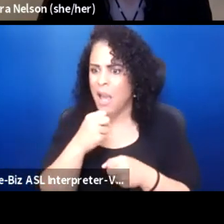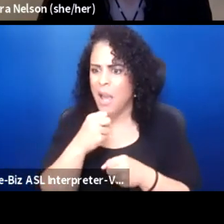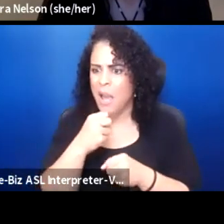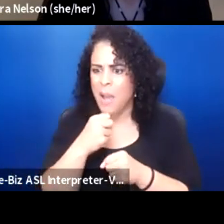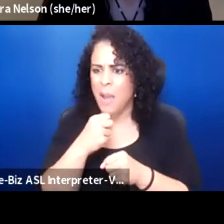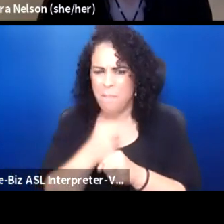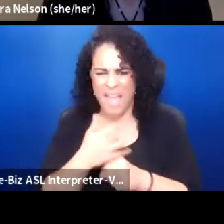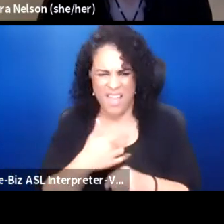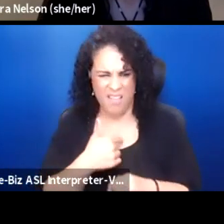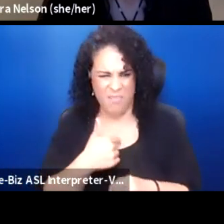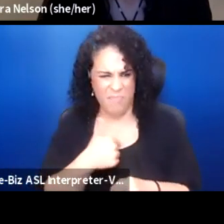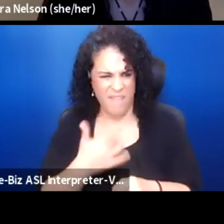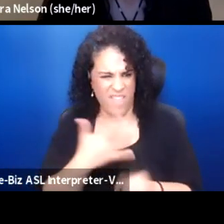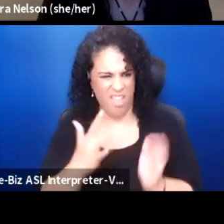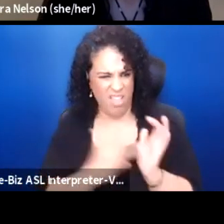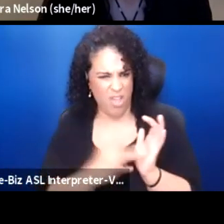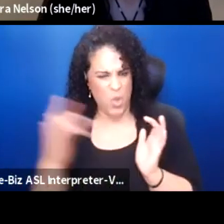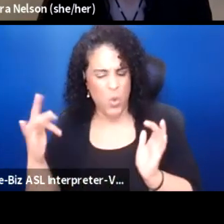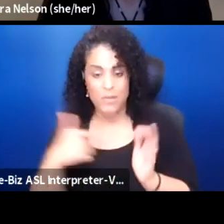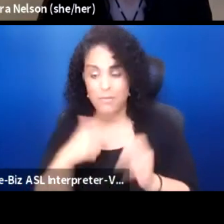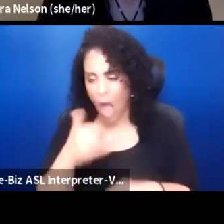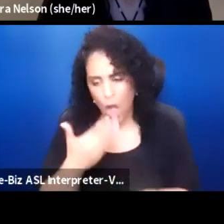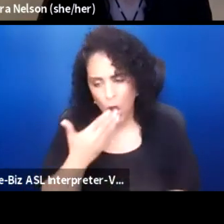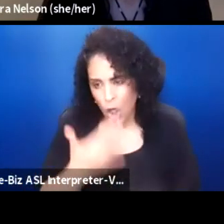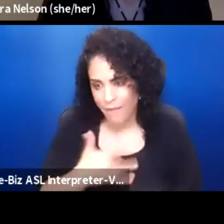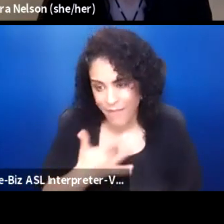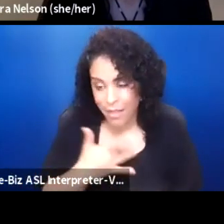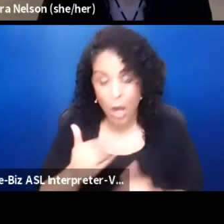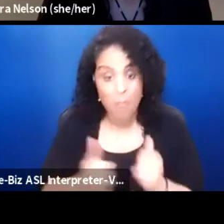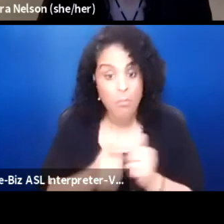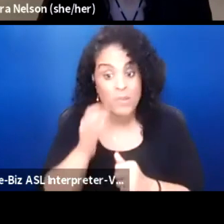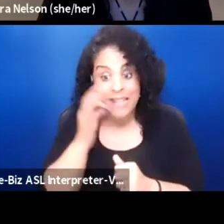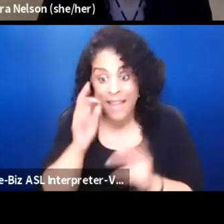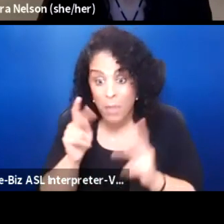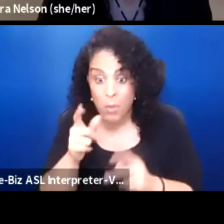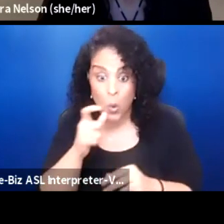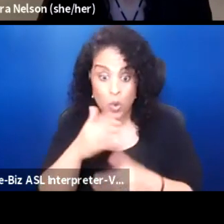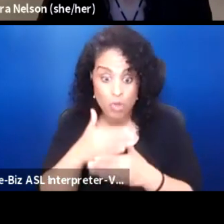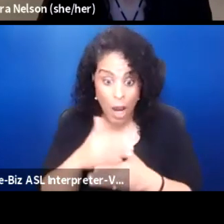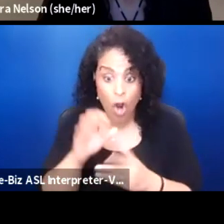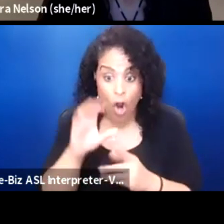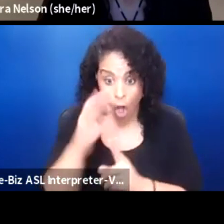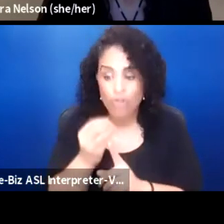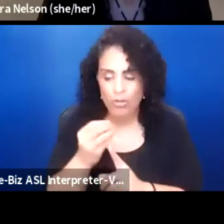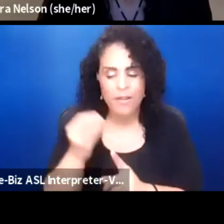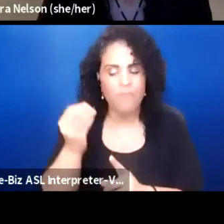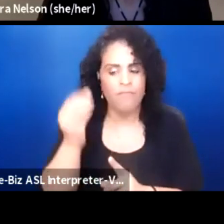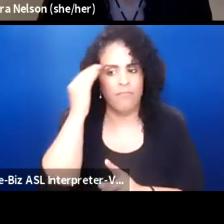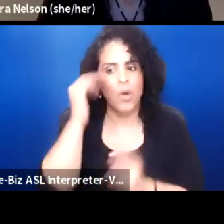and that's not a good feeling. And I think most native people who share culturally are familiar with that feeling.